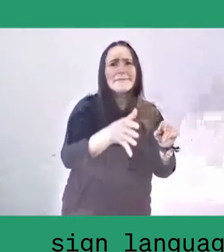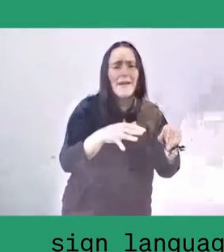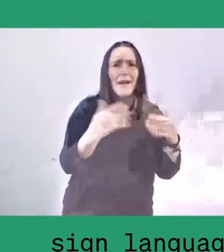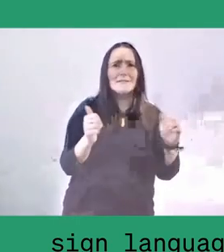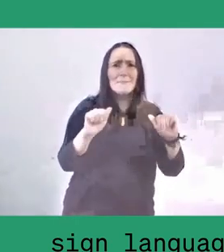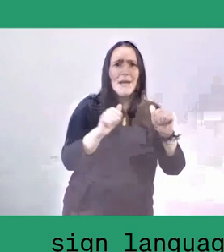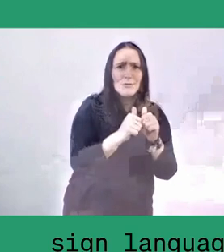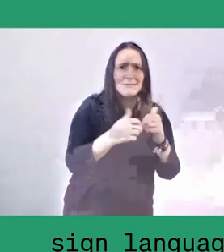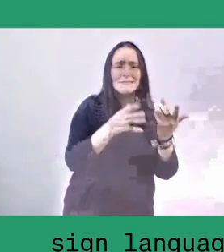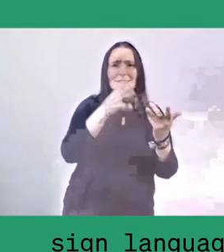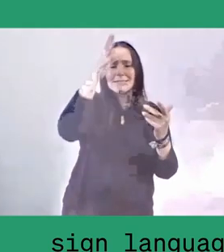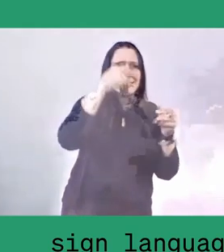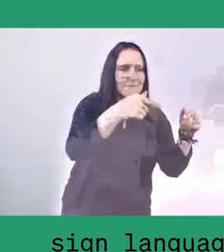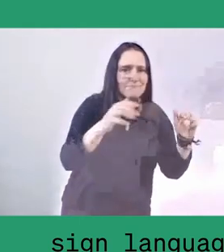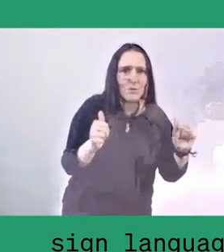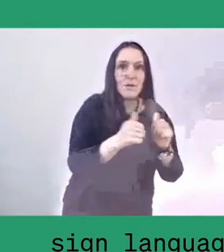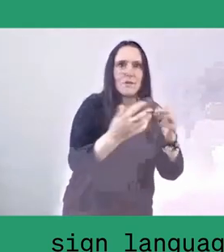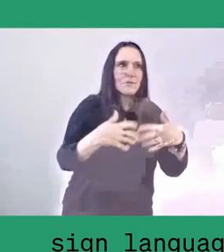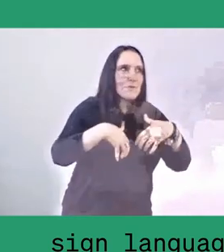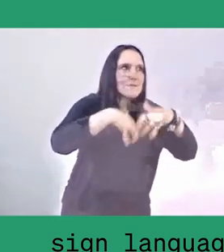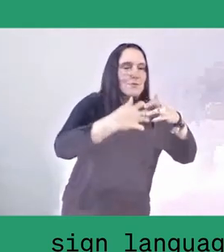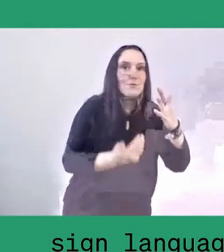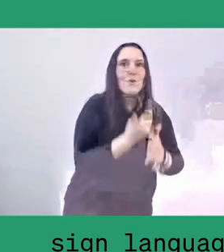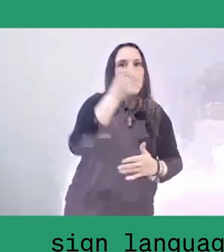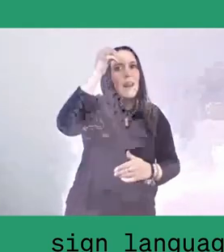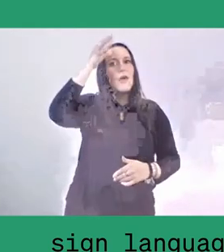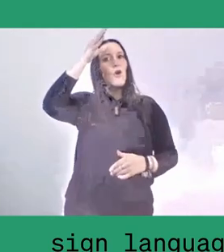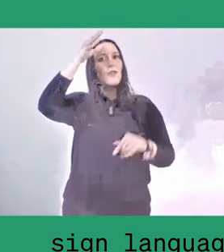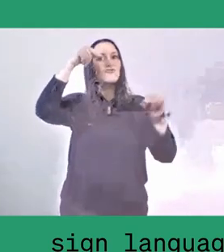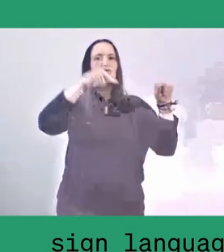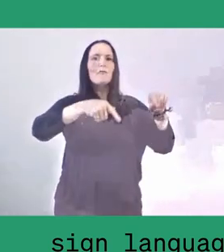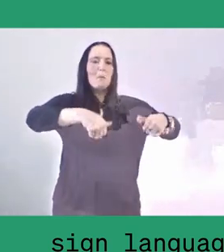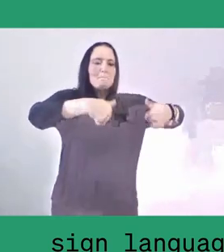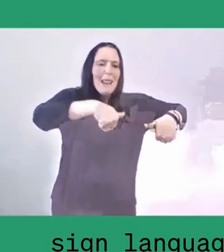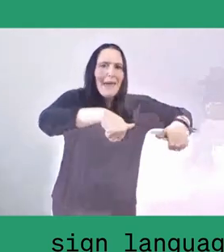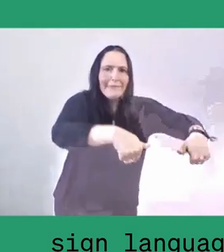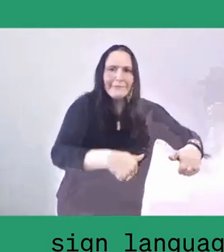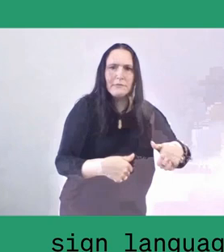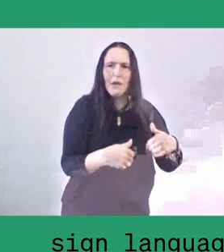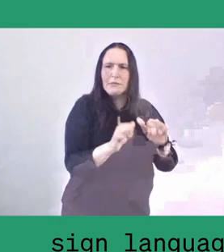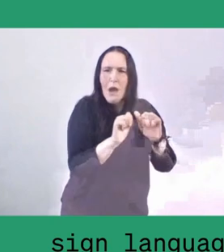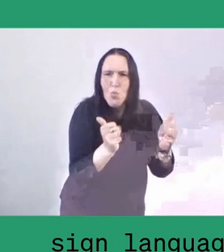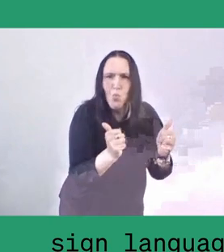how to regain knowledge for planting organic herbal gardens,